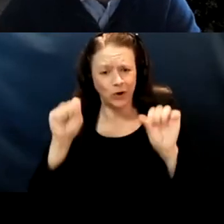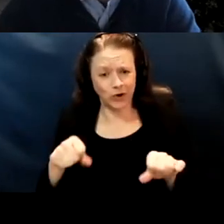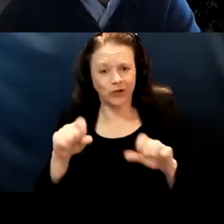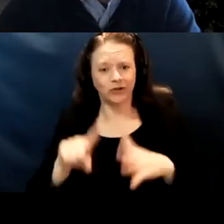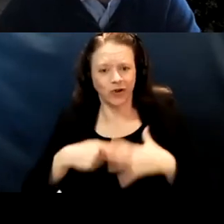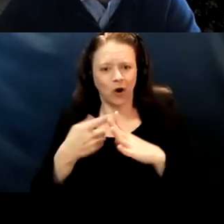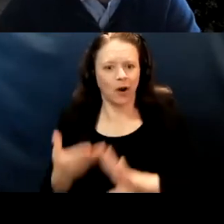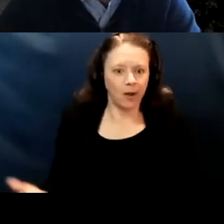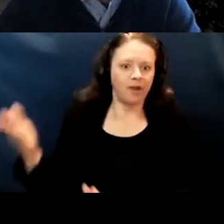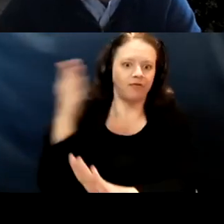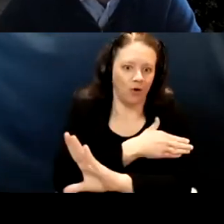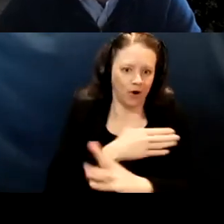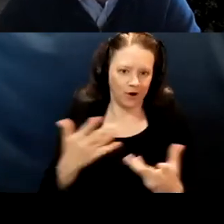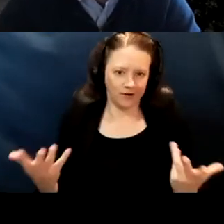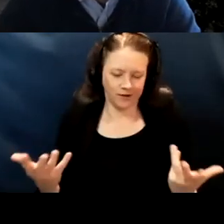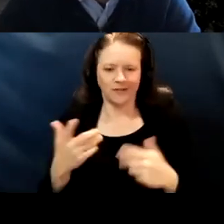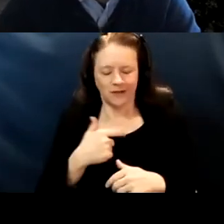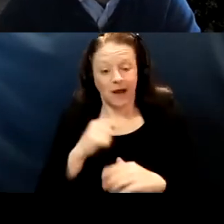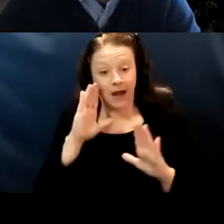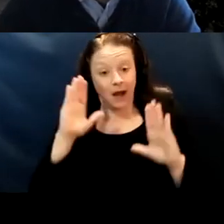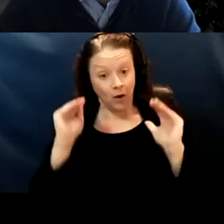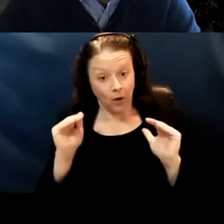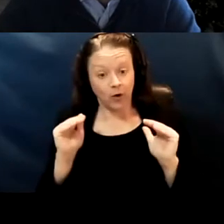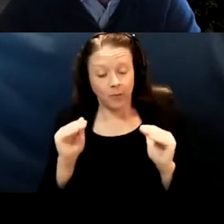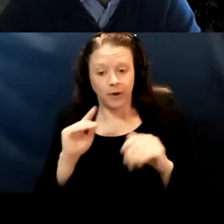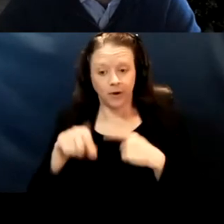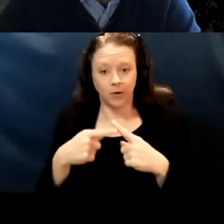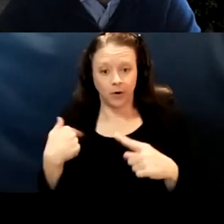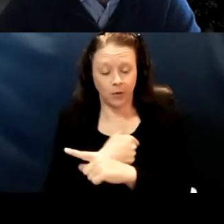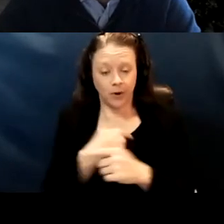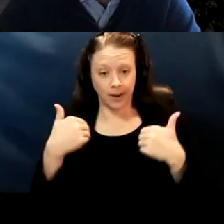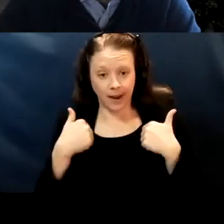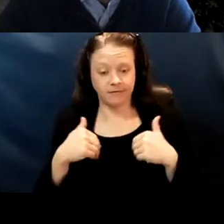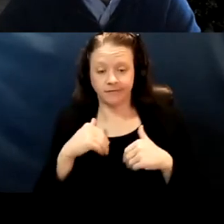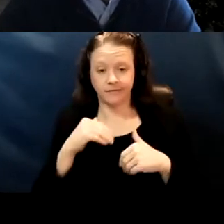So again, I mean, I'm hoping there'll be, you know when we have a natural disaster,